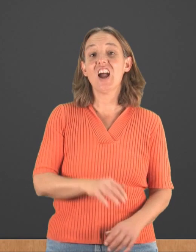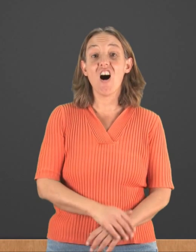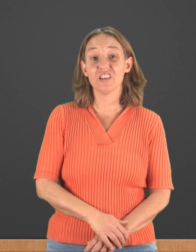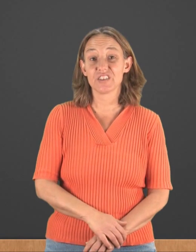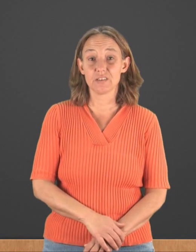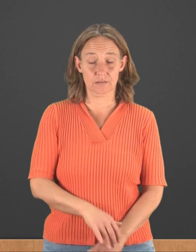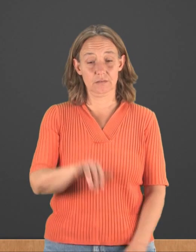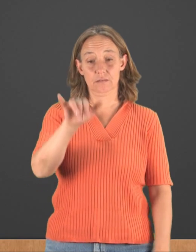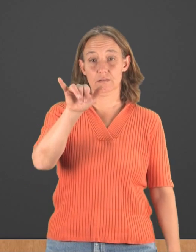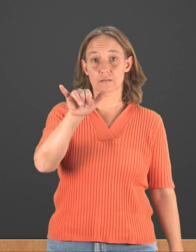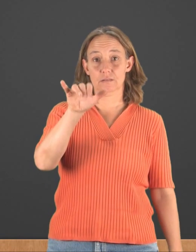Y'alls